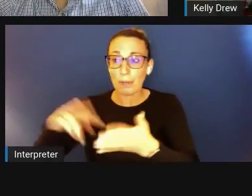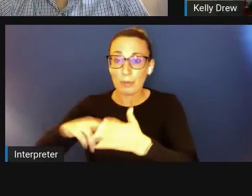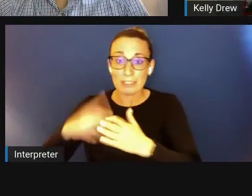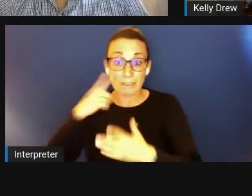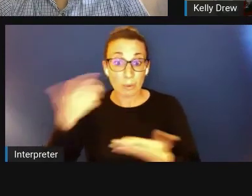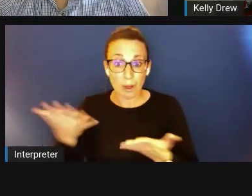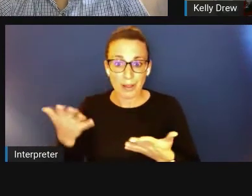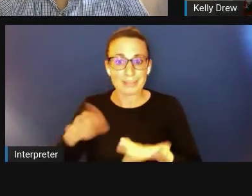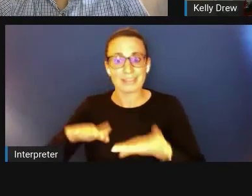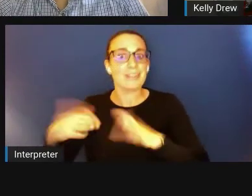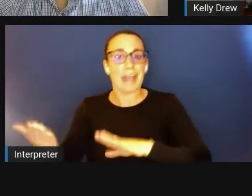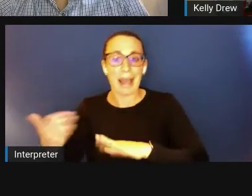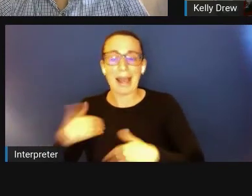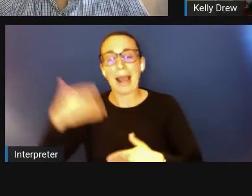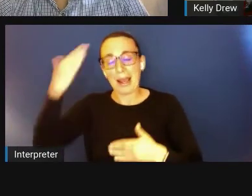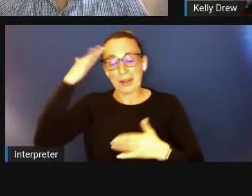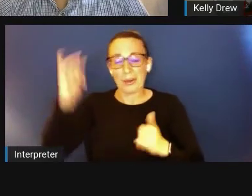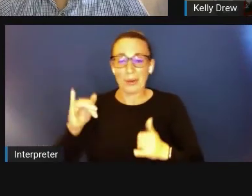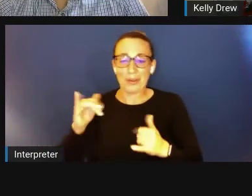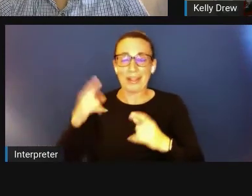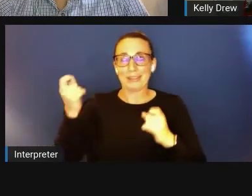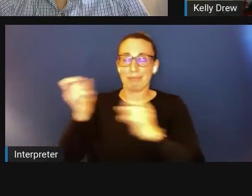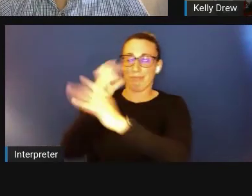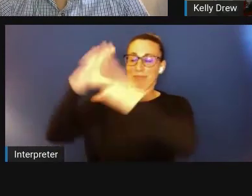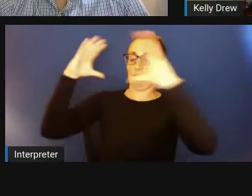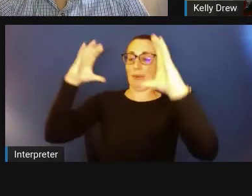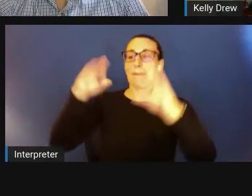We want to play on the entire playing field,